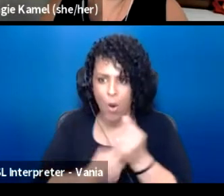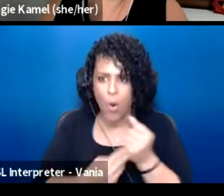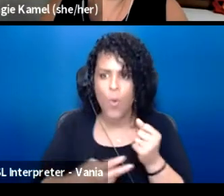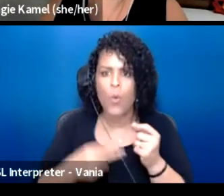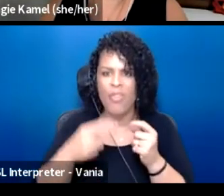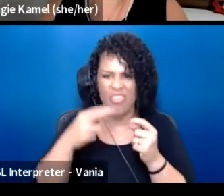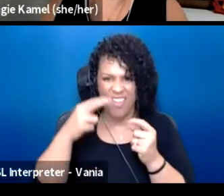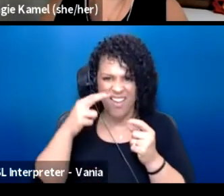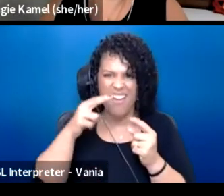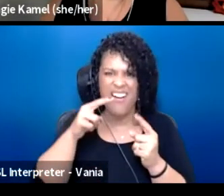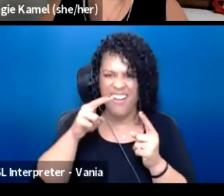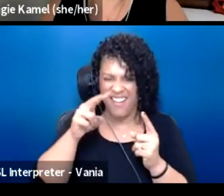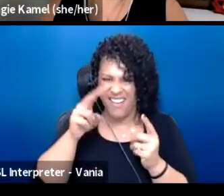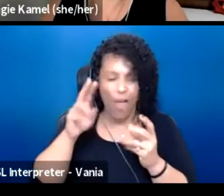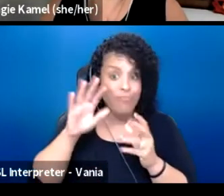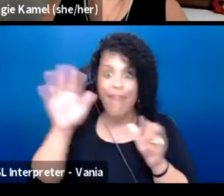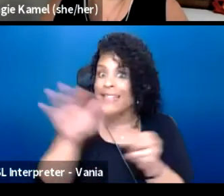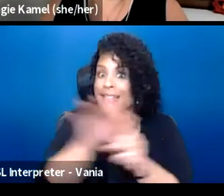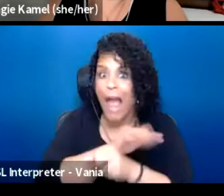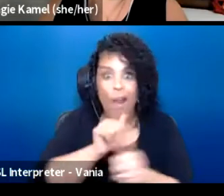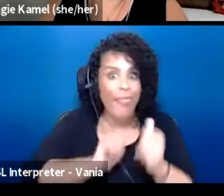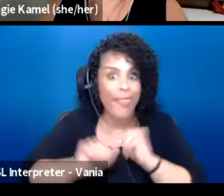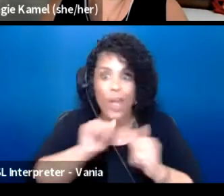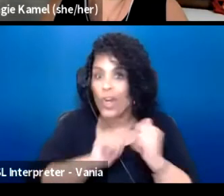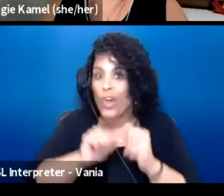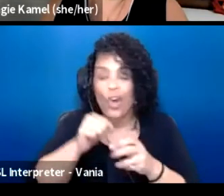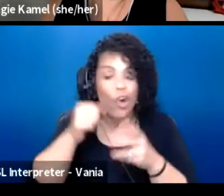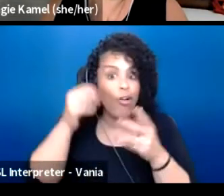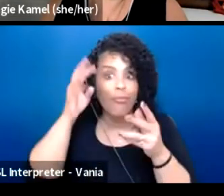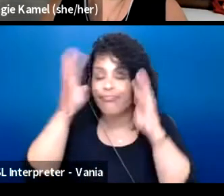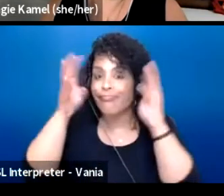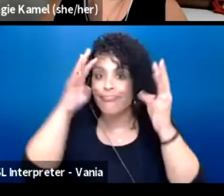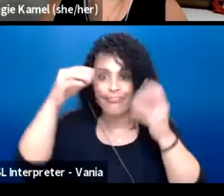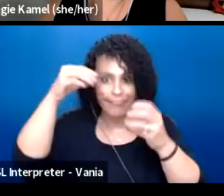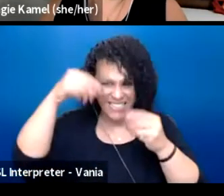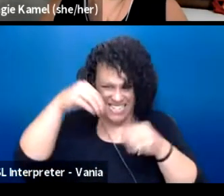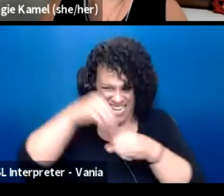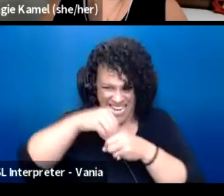I also feel that in my experience of identifying